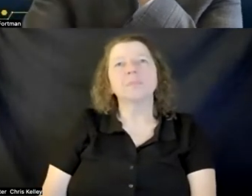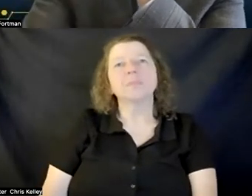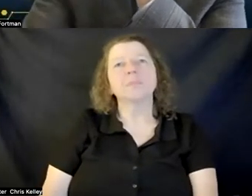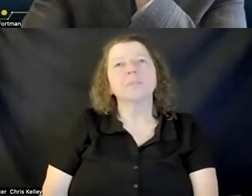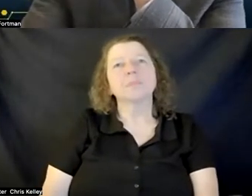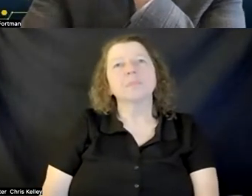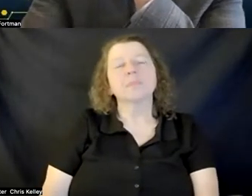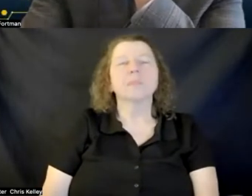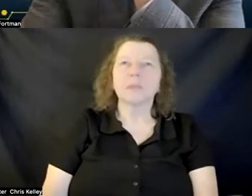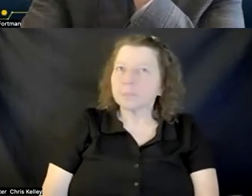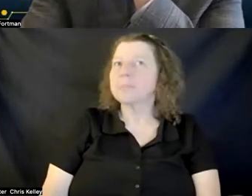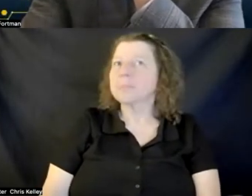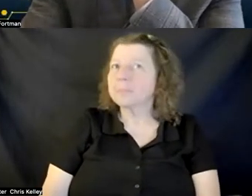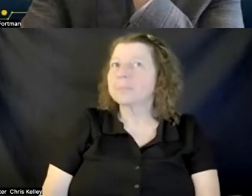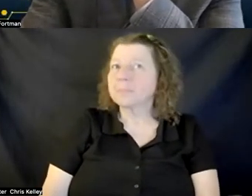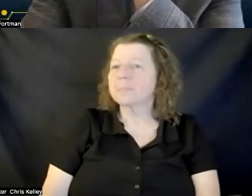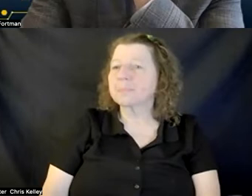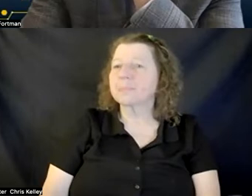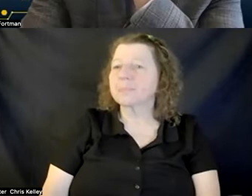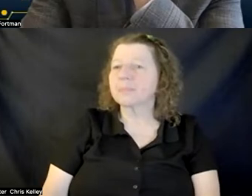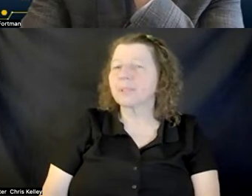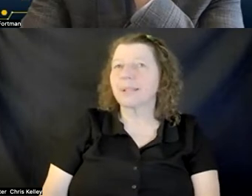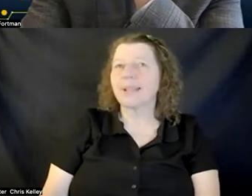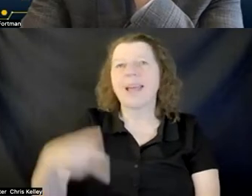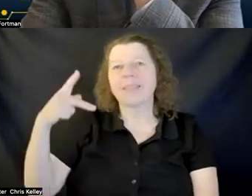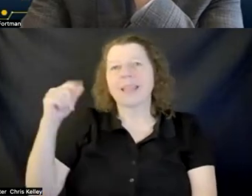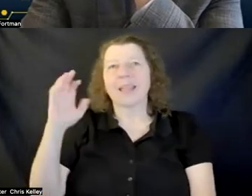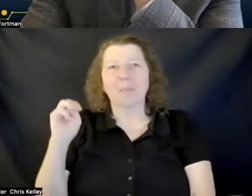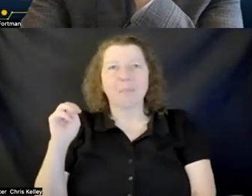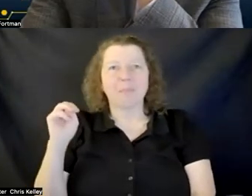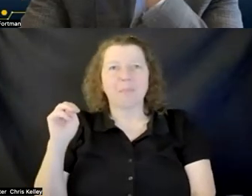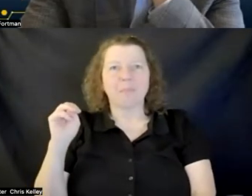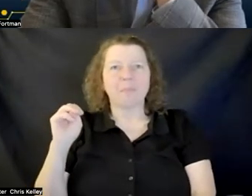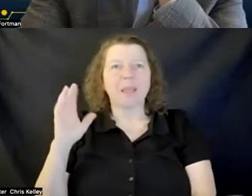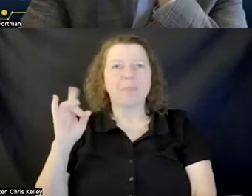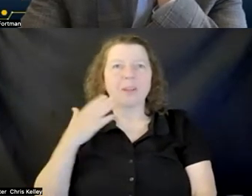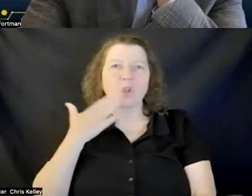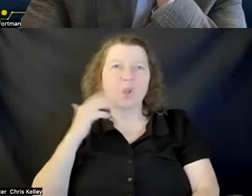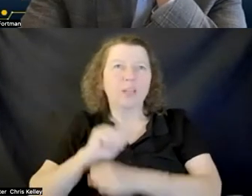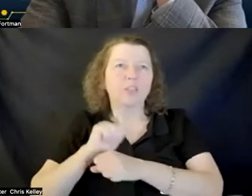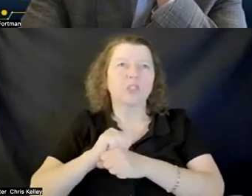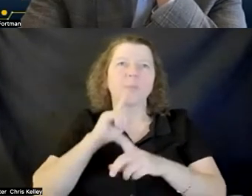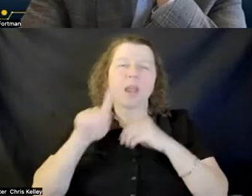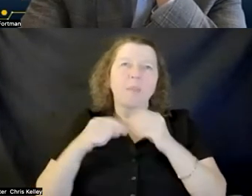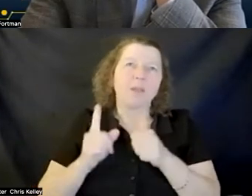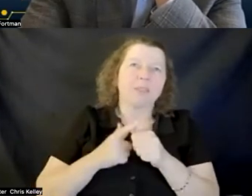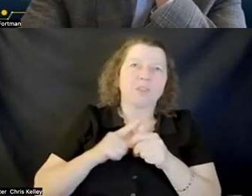yeah i think um pam did a good job of kind of covering like the initial things that we're thinking about you know the uh the visual component